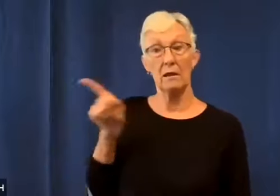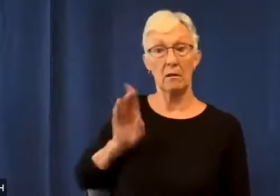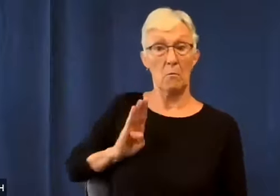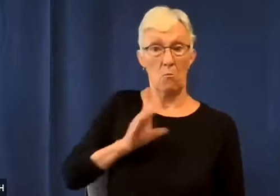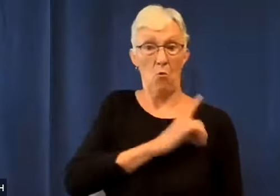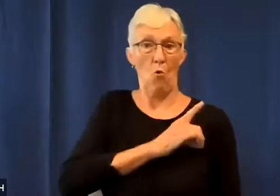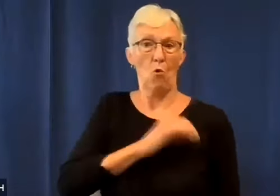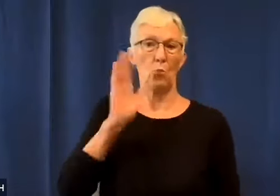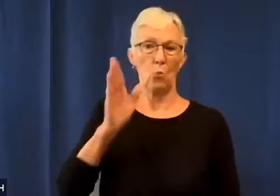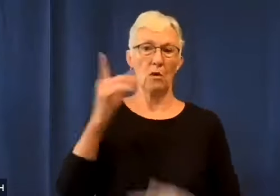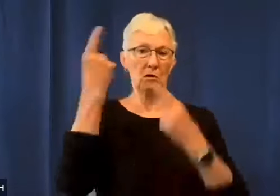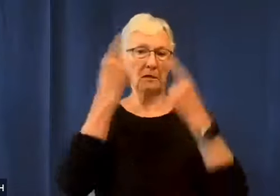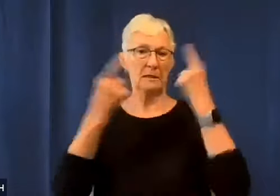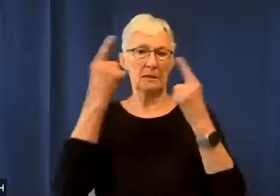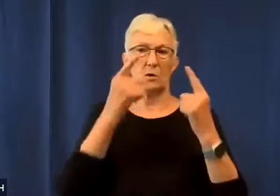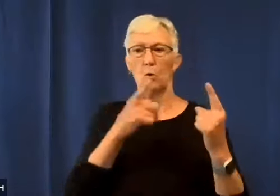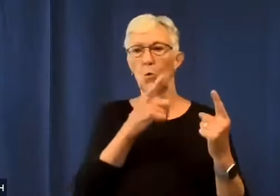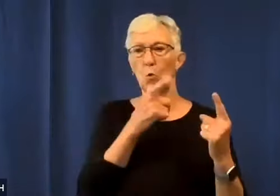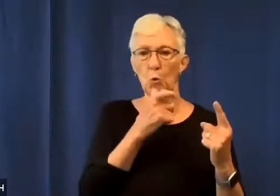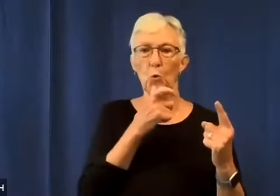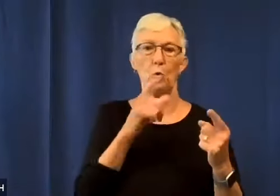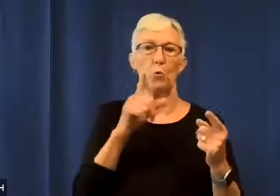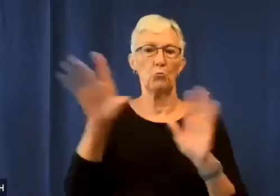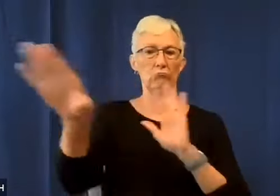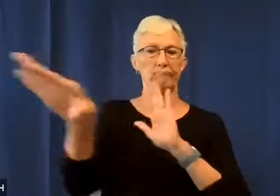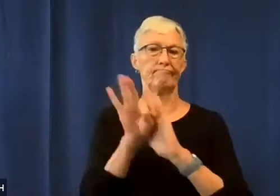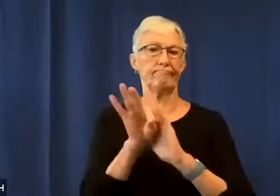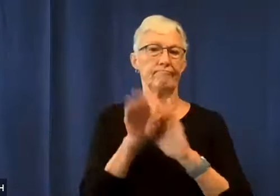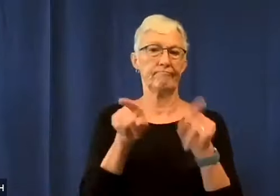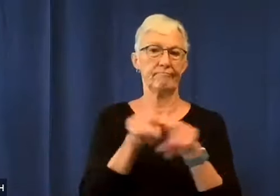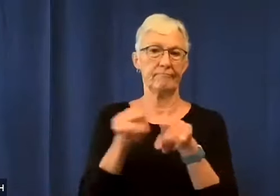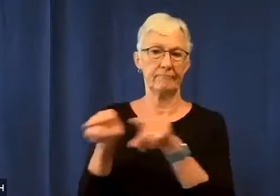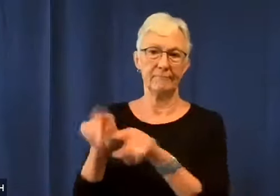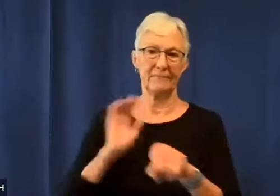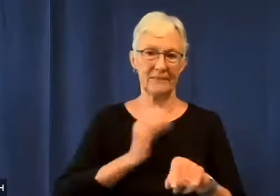To consider as the next leader for the Executive Director role.